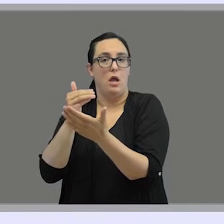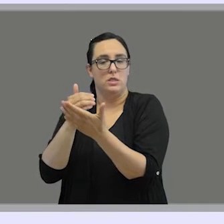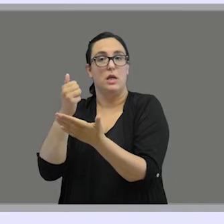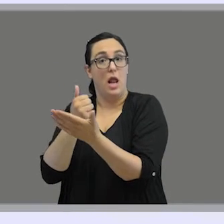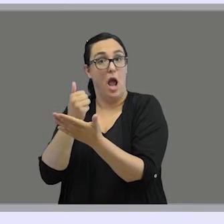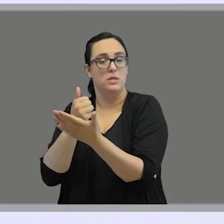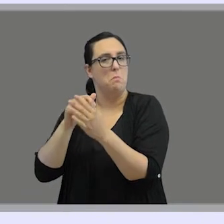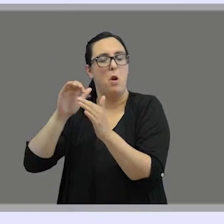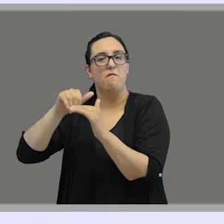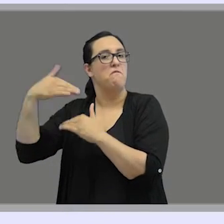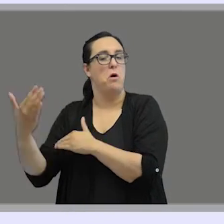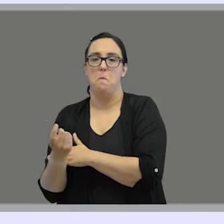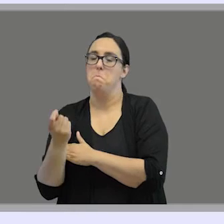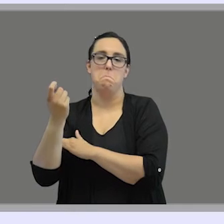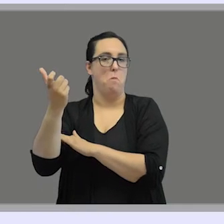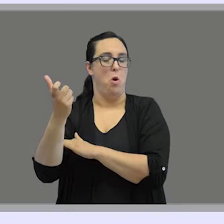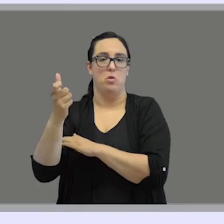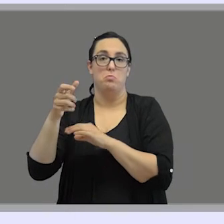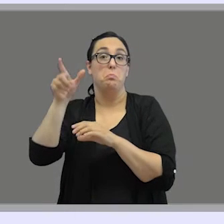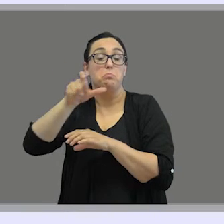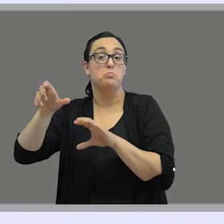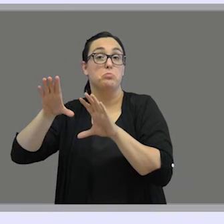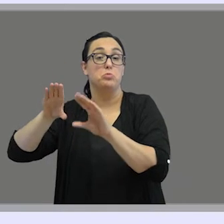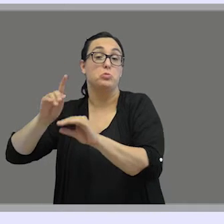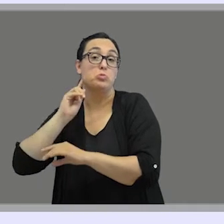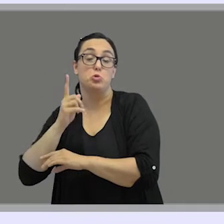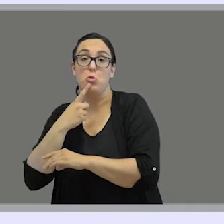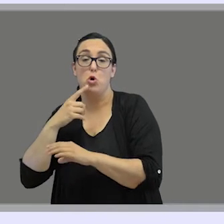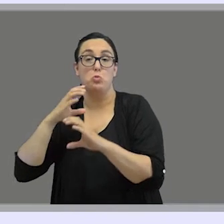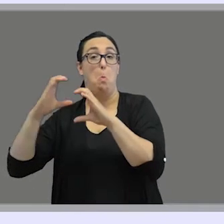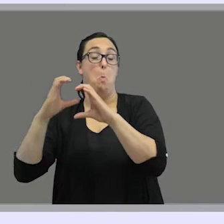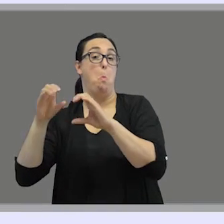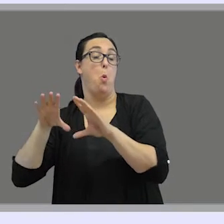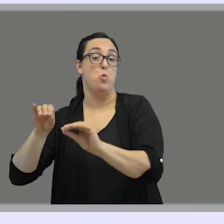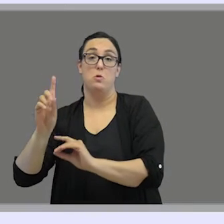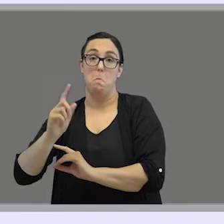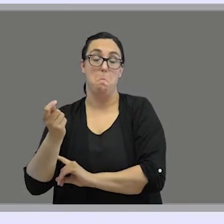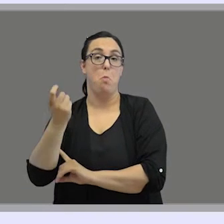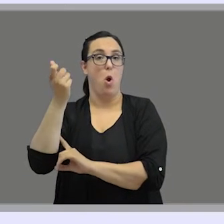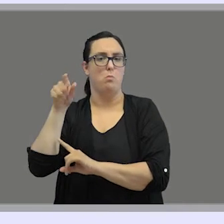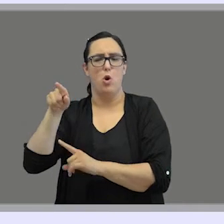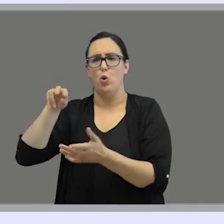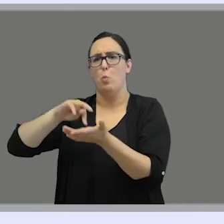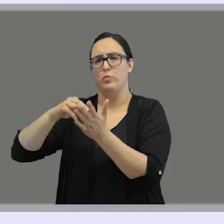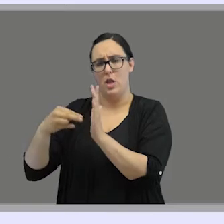So this is just a technique to access print, to learn speech,